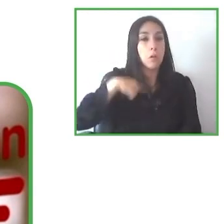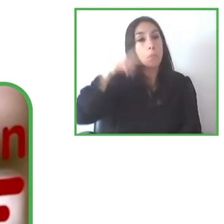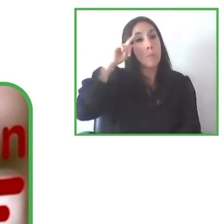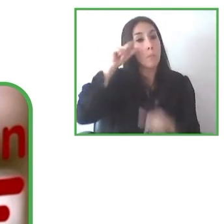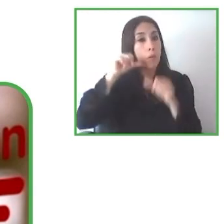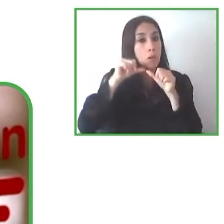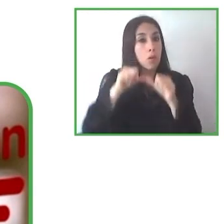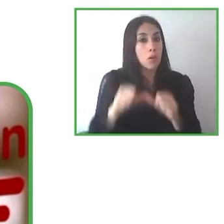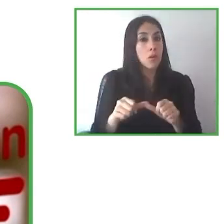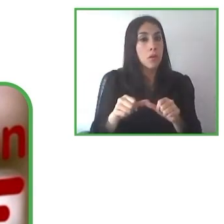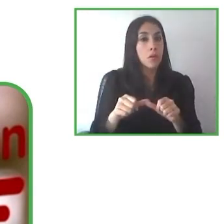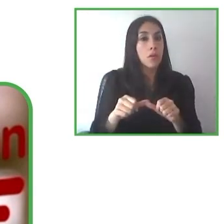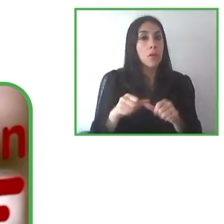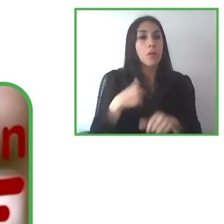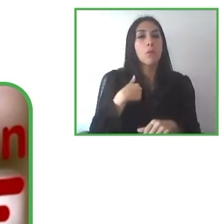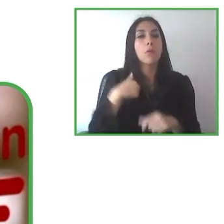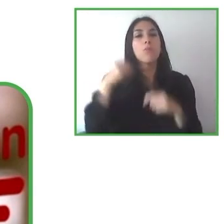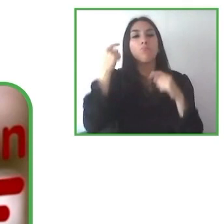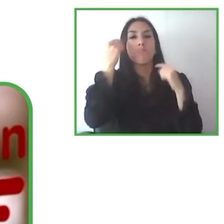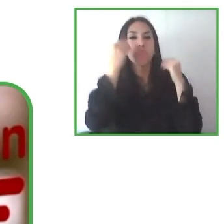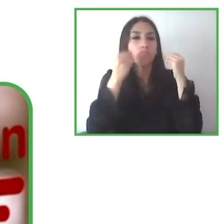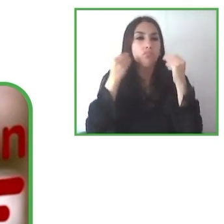and dreaming about travel and nothing could stop me.